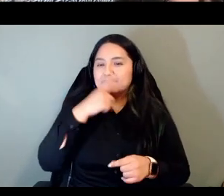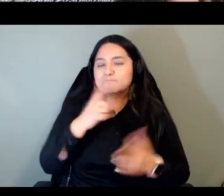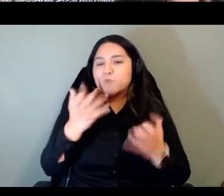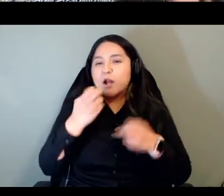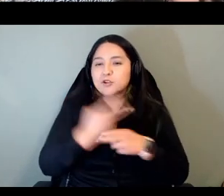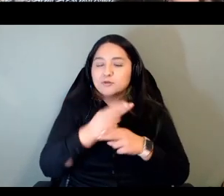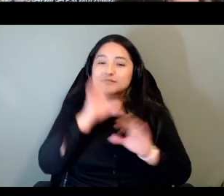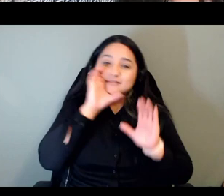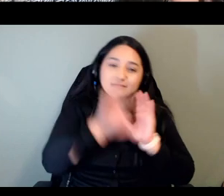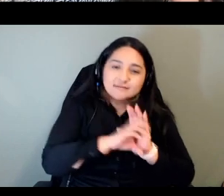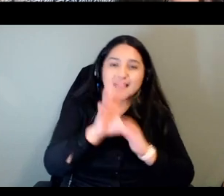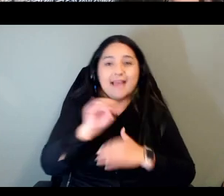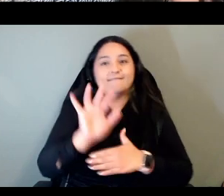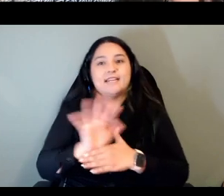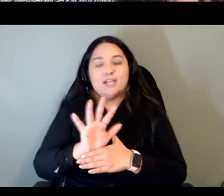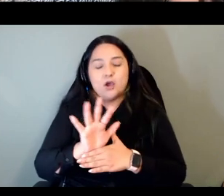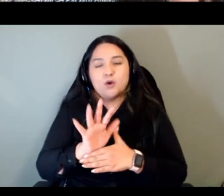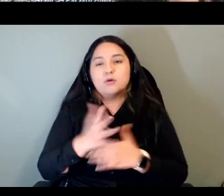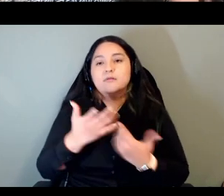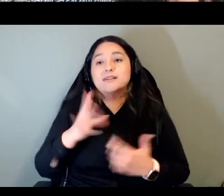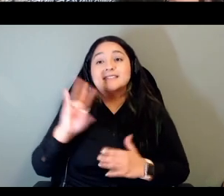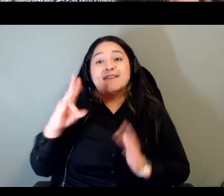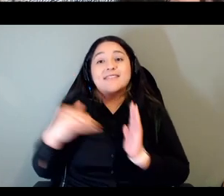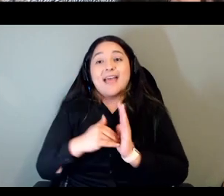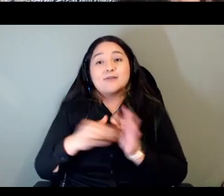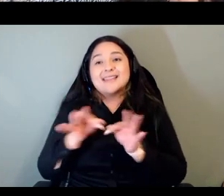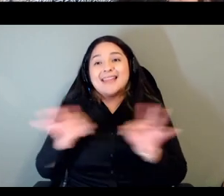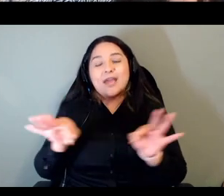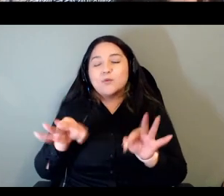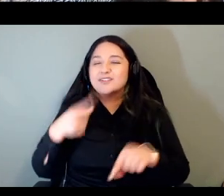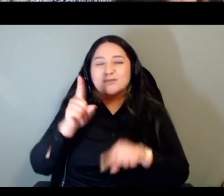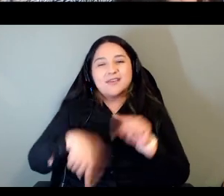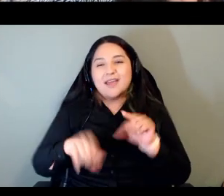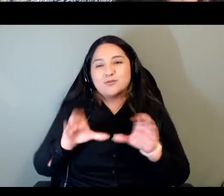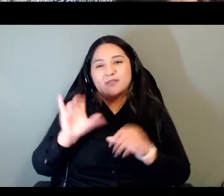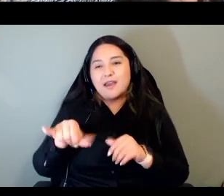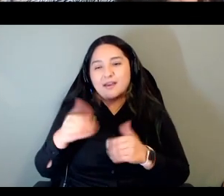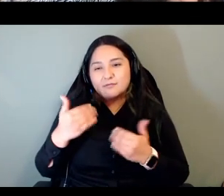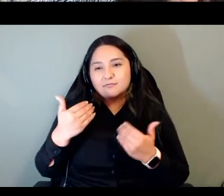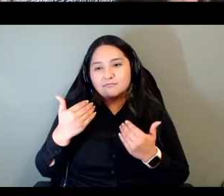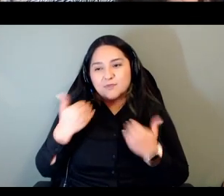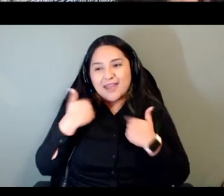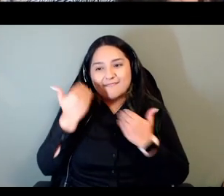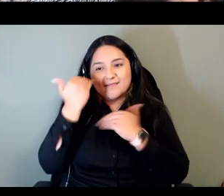you can with 7000 languages do that but there were some certain constraints um not the least